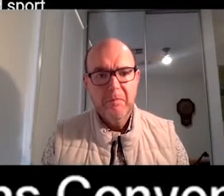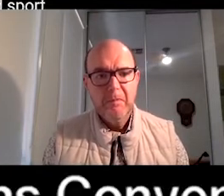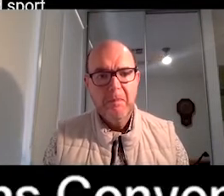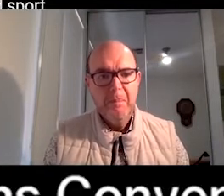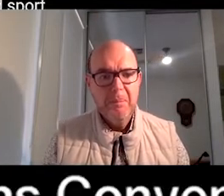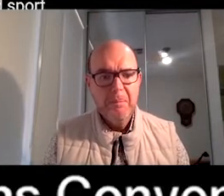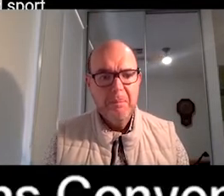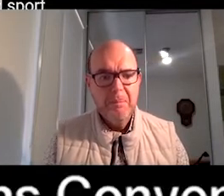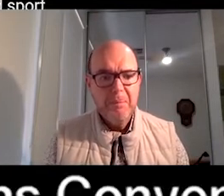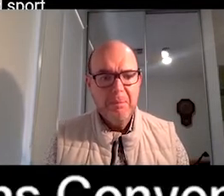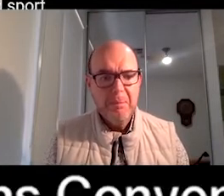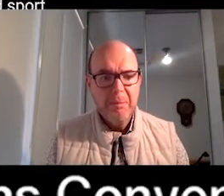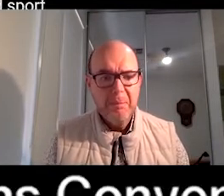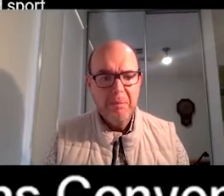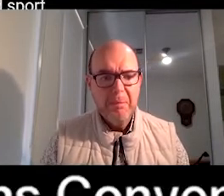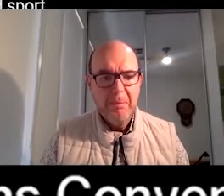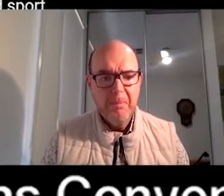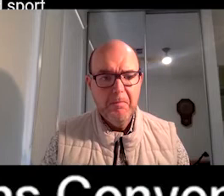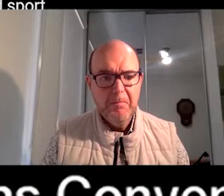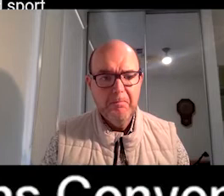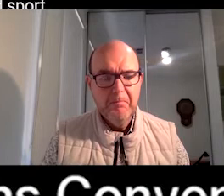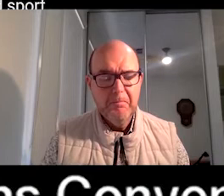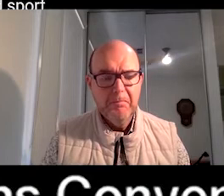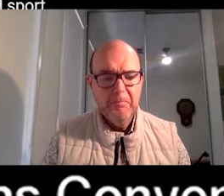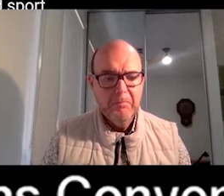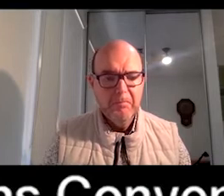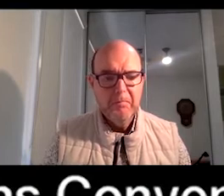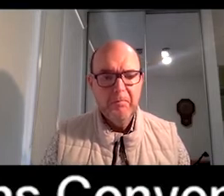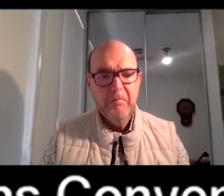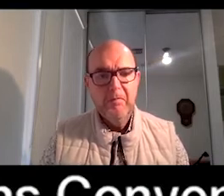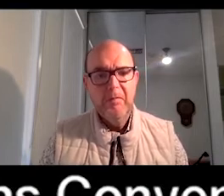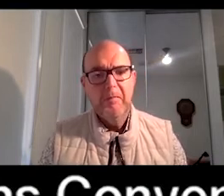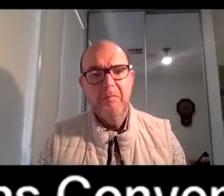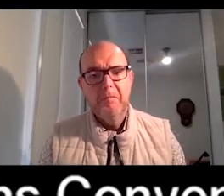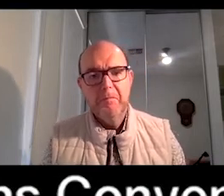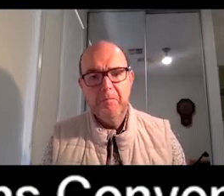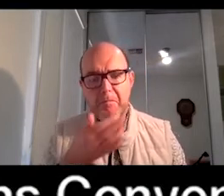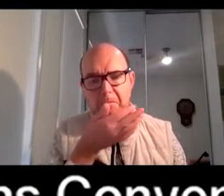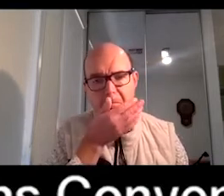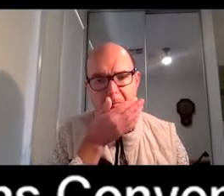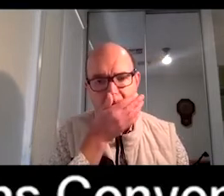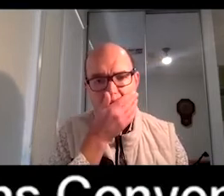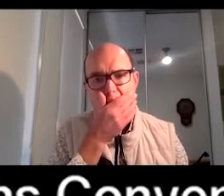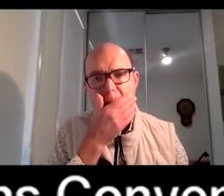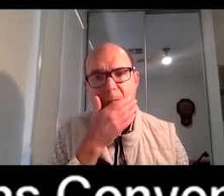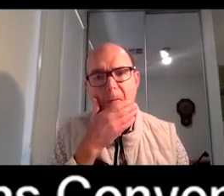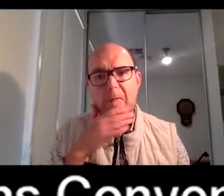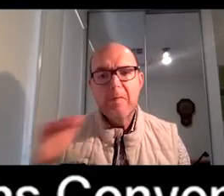United Nations Convention on the Rights of people with disabilities black-and-white footage of a diverse